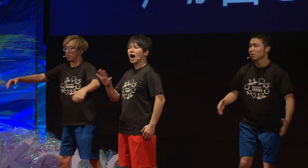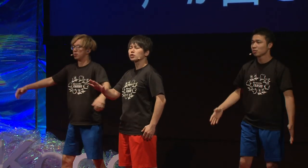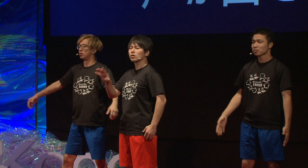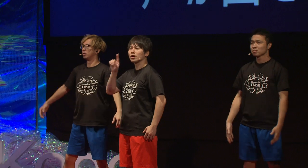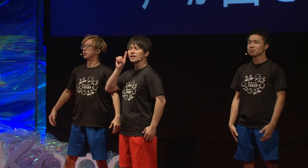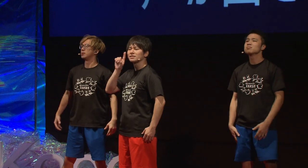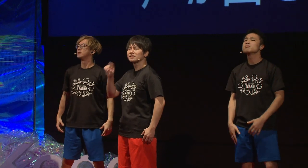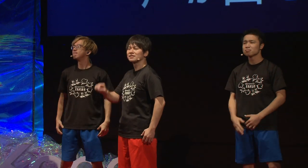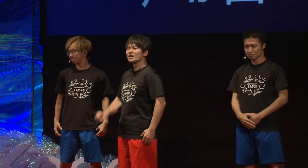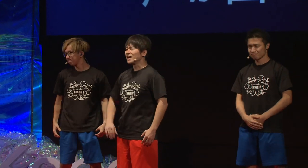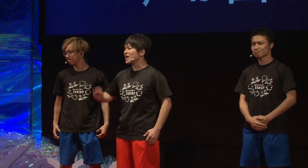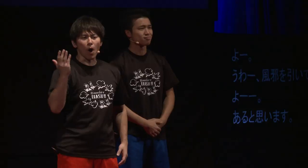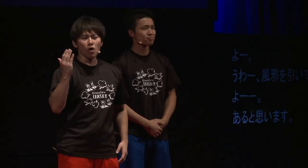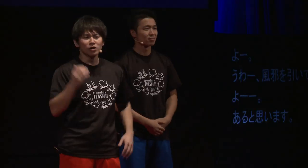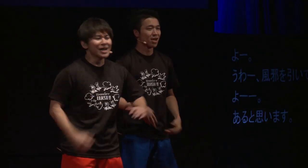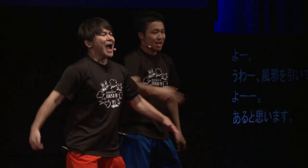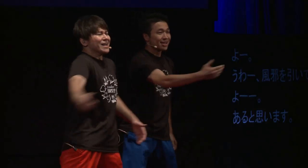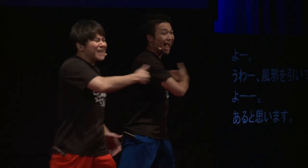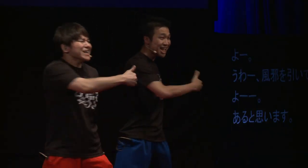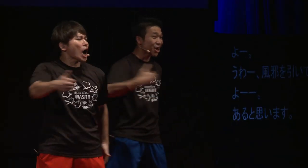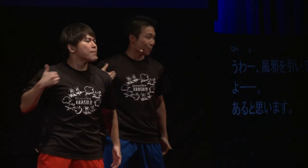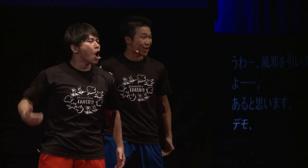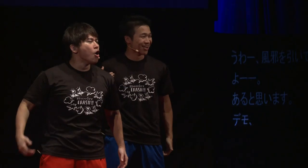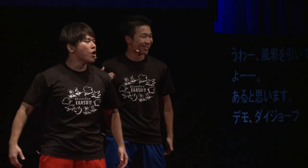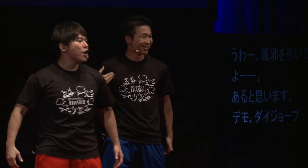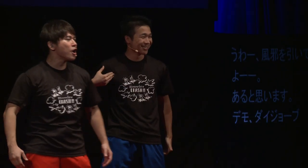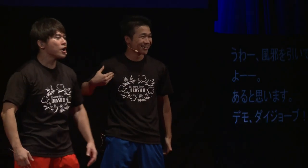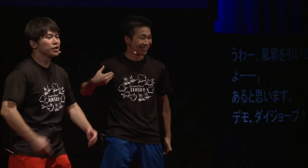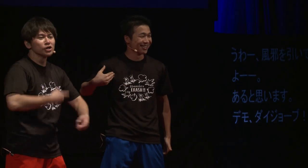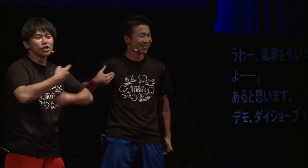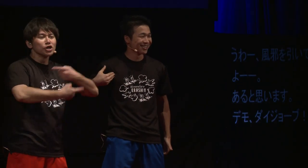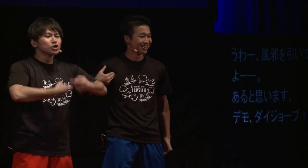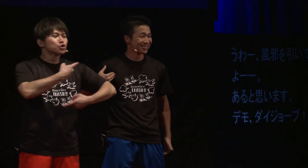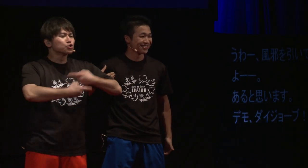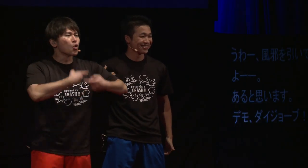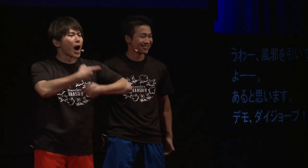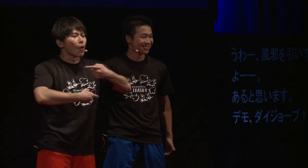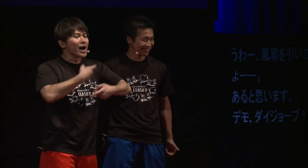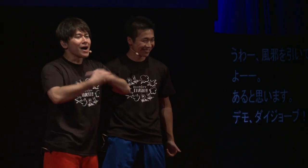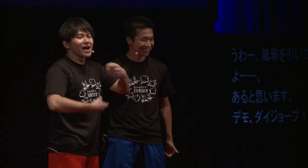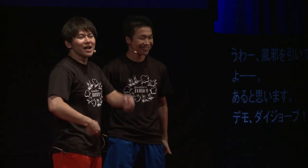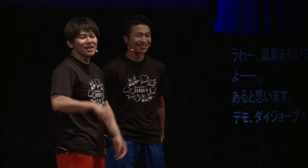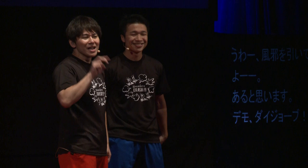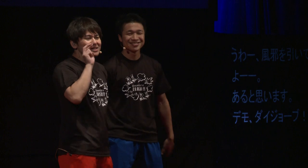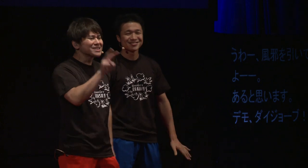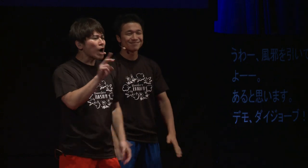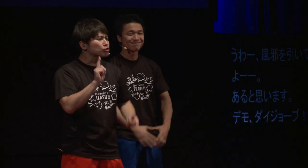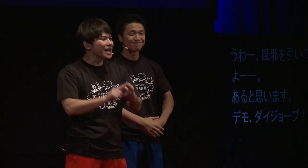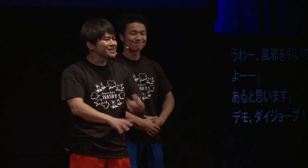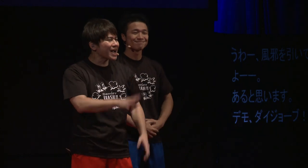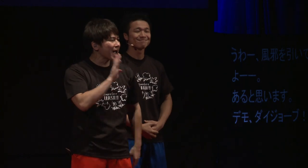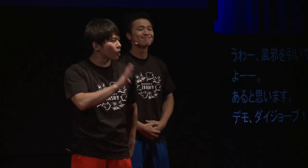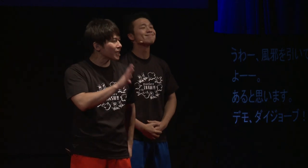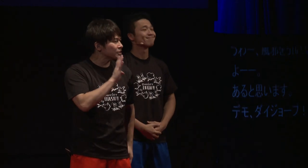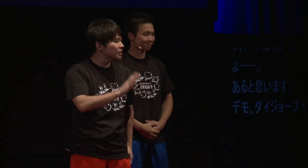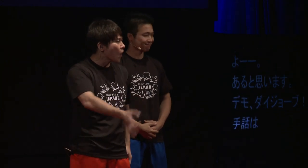I think you all have. But... Together: It's OK! O: Sign language is a visual language.